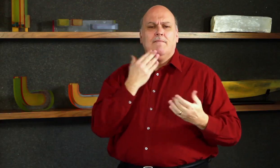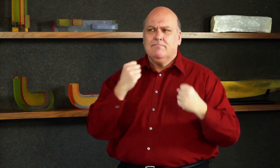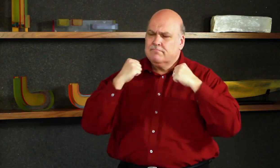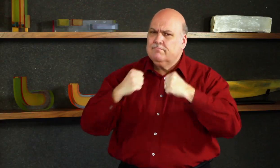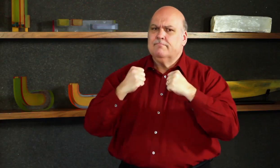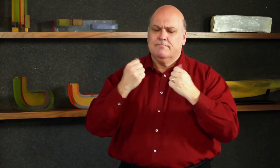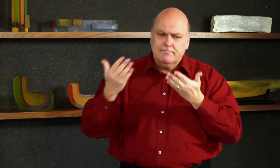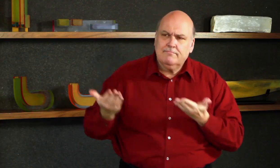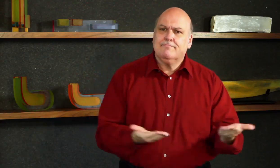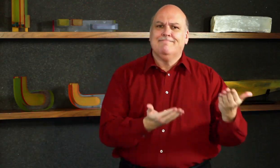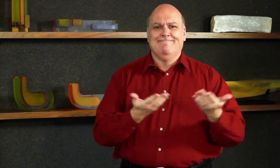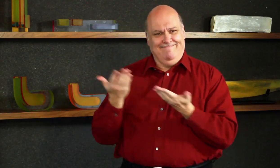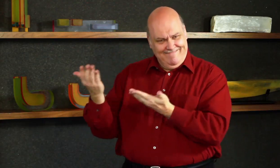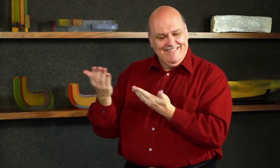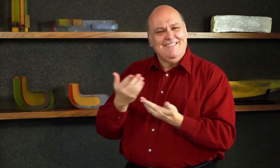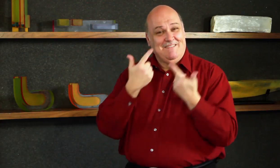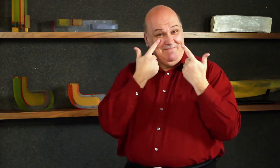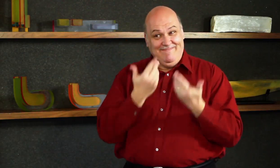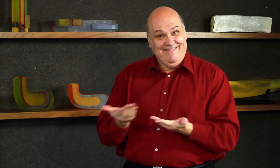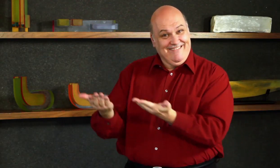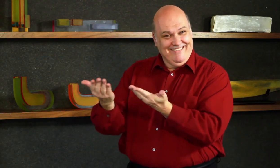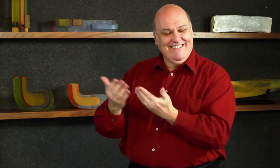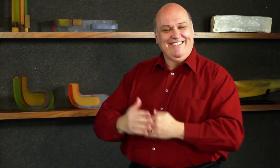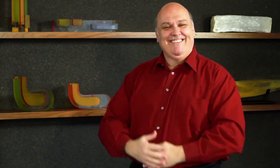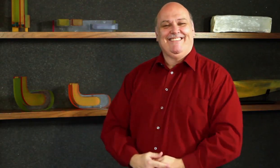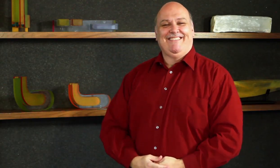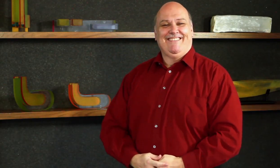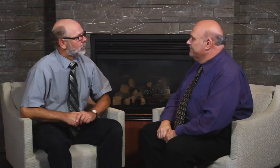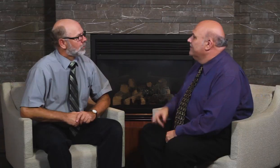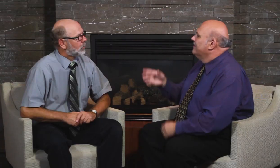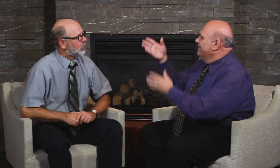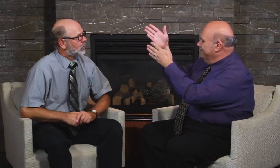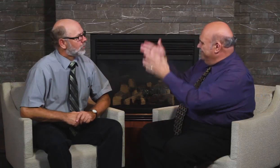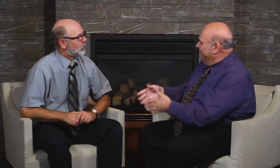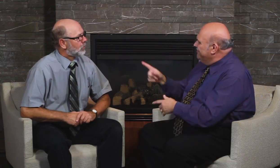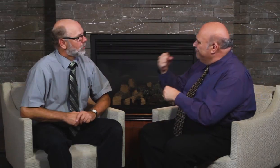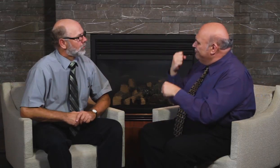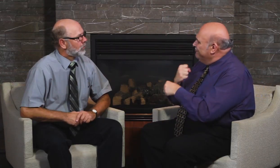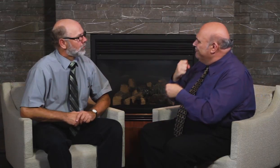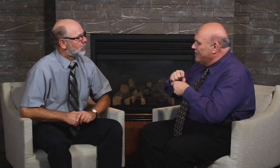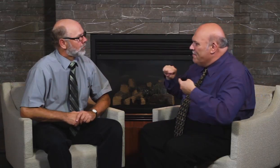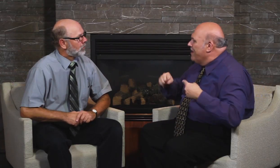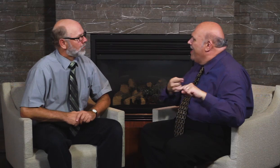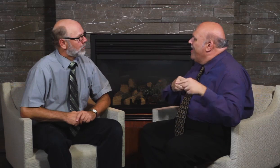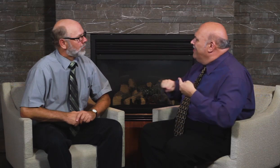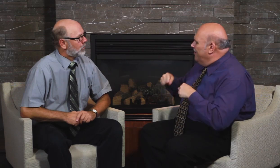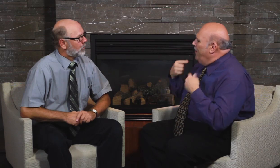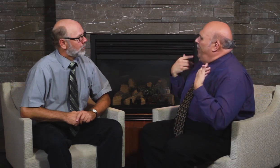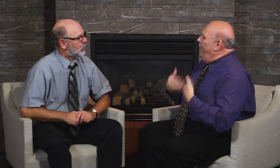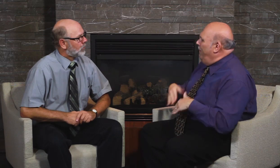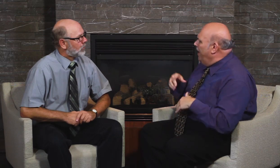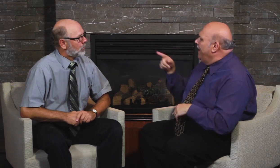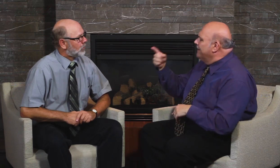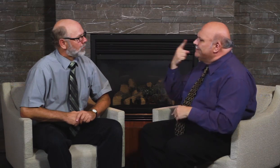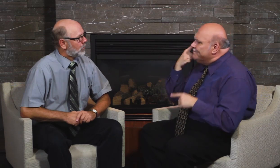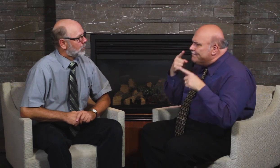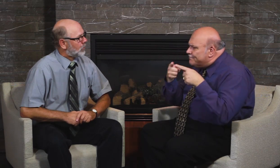life. Here is “Being a Deaf Politician.” You ran in the office as a Deaf